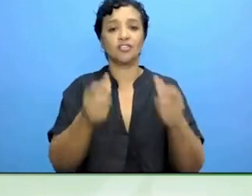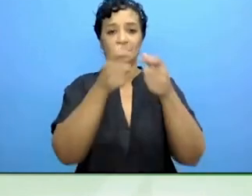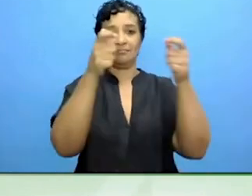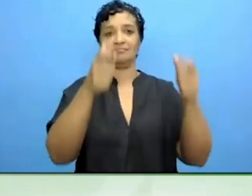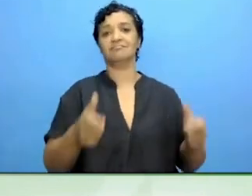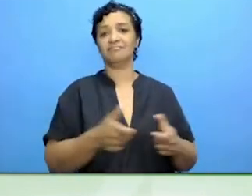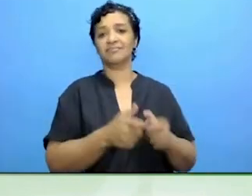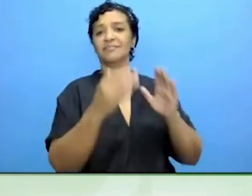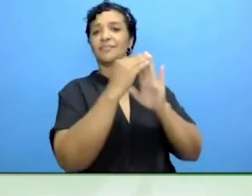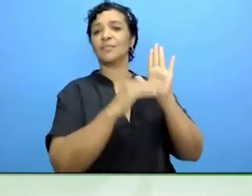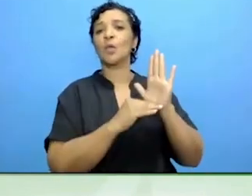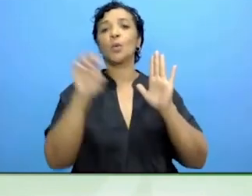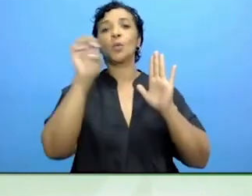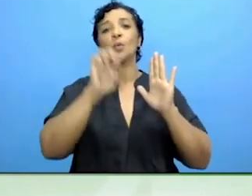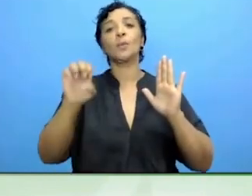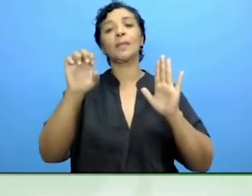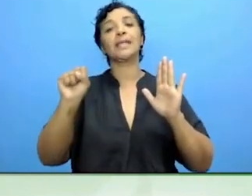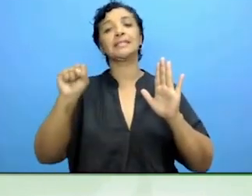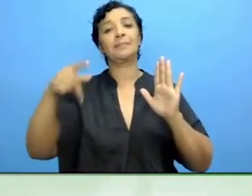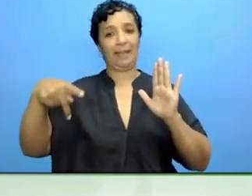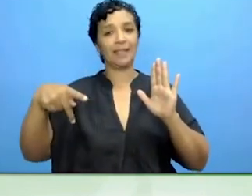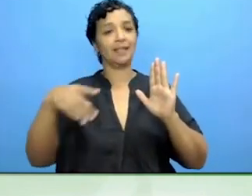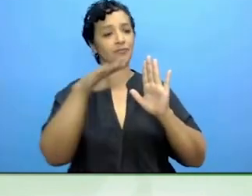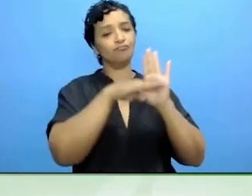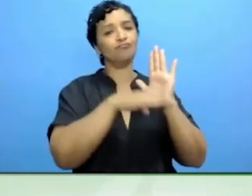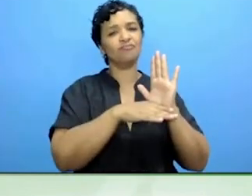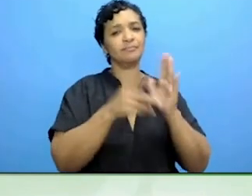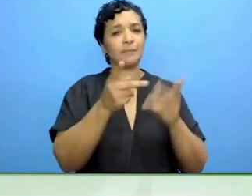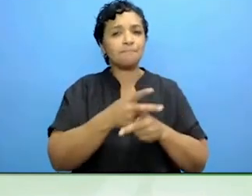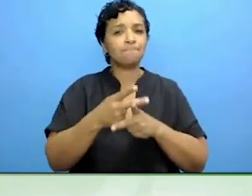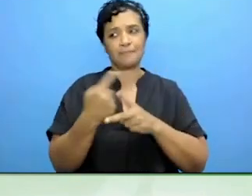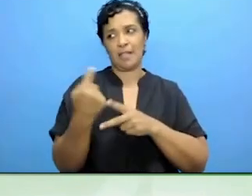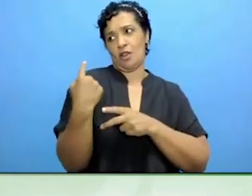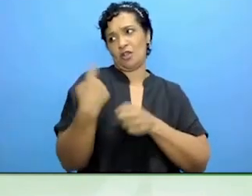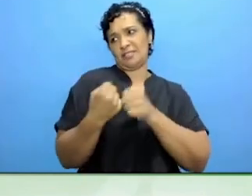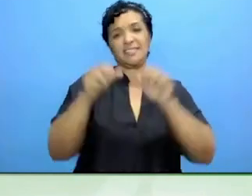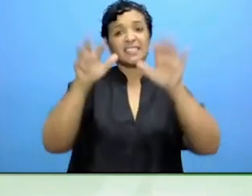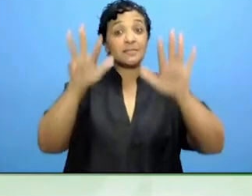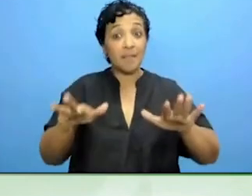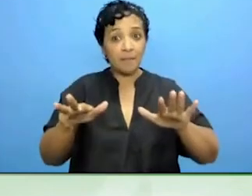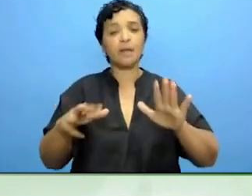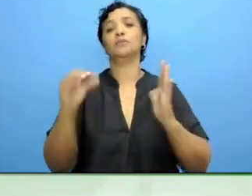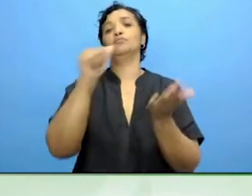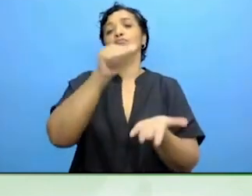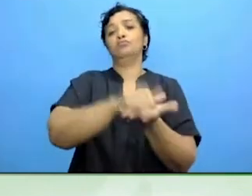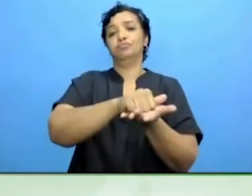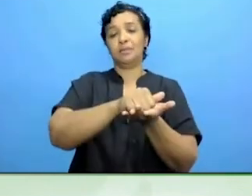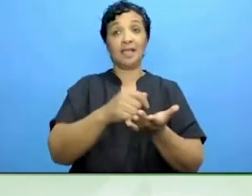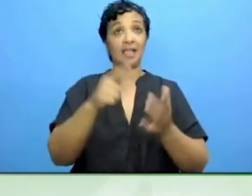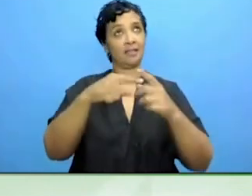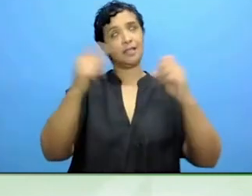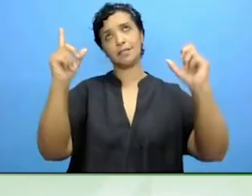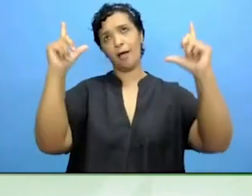September and is relatively new. It sounds very grand but focuses on two things.